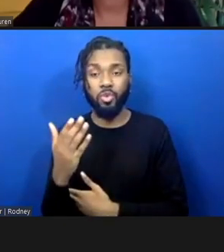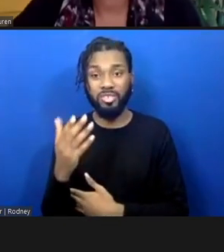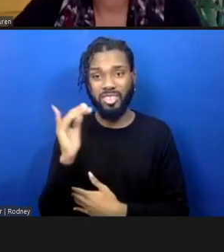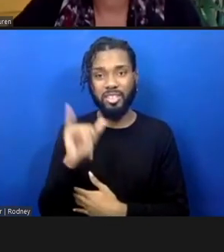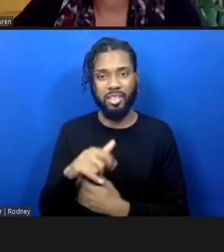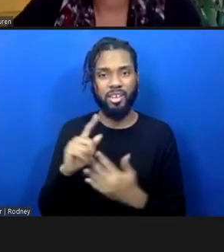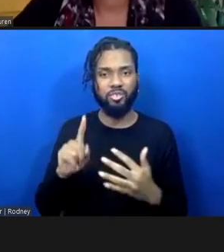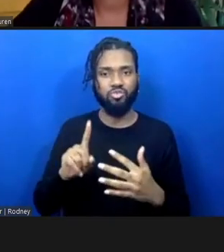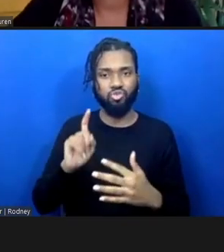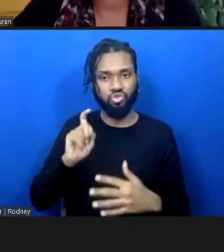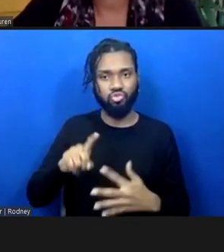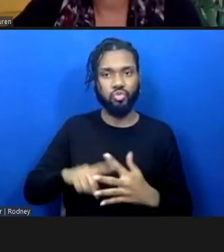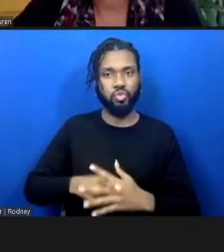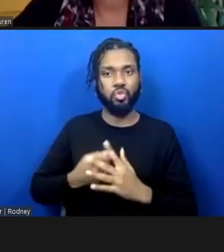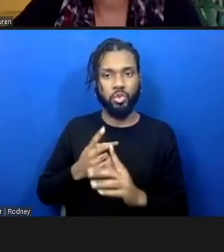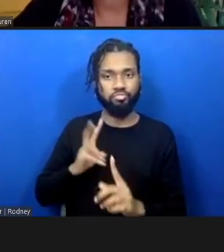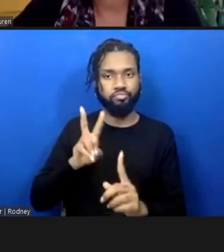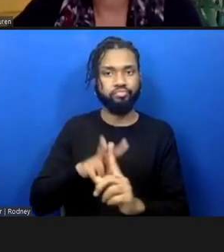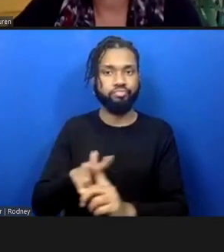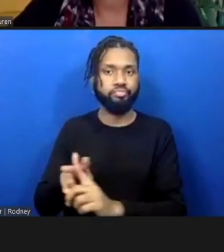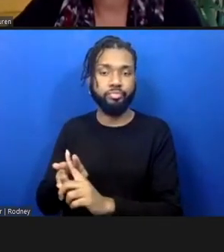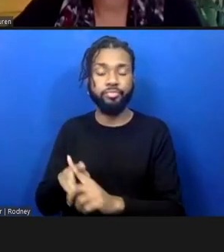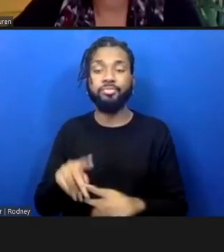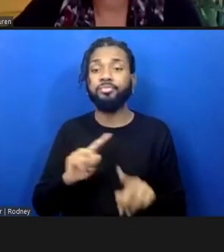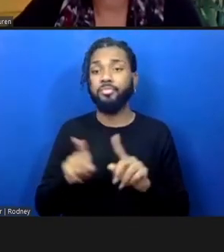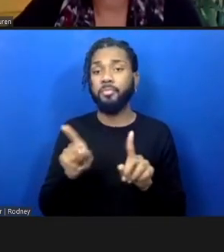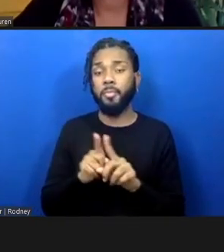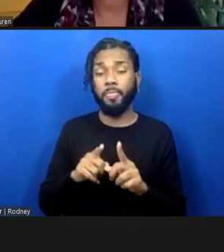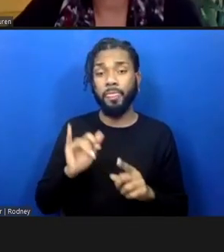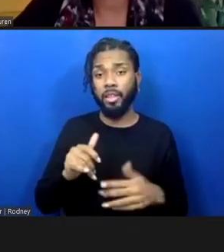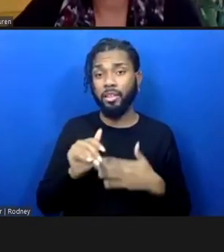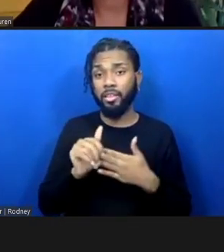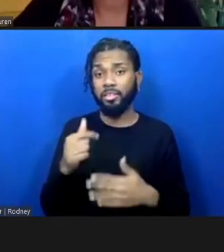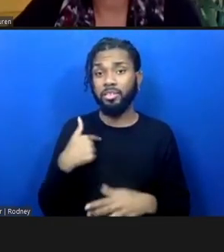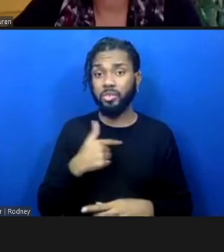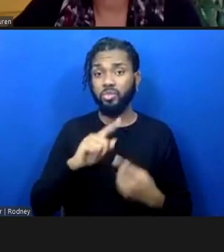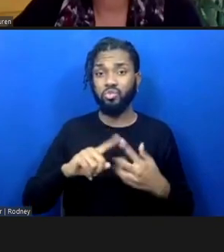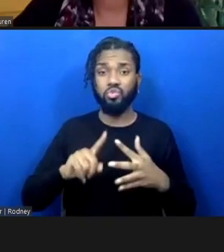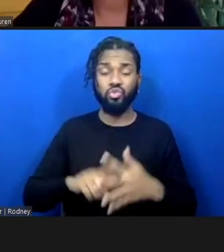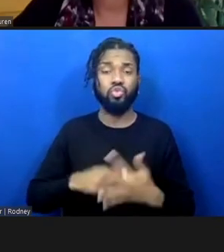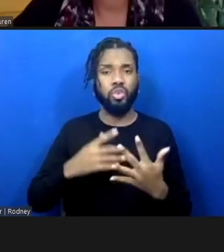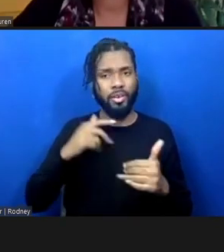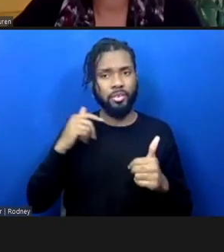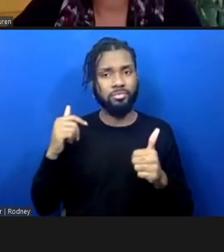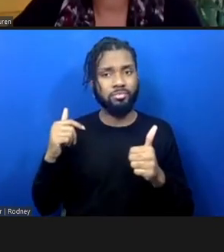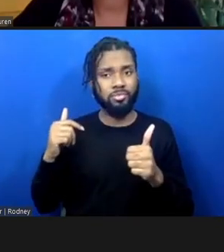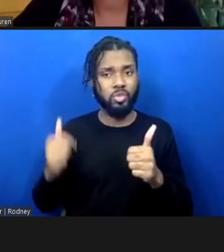But I think that that also leads us to just going after certain things that we shouldn't be going after.